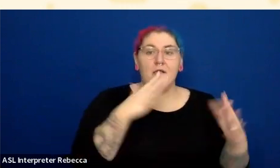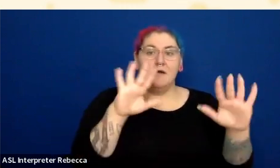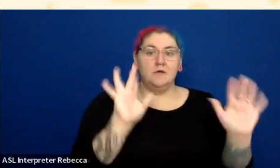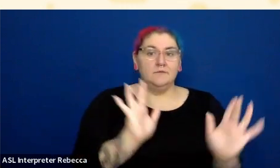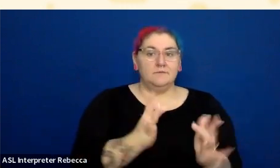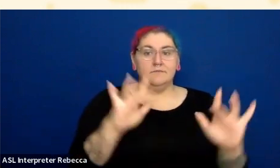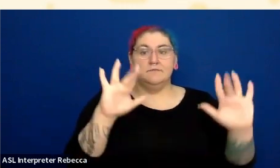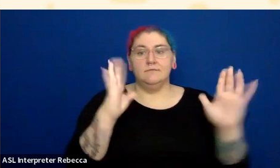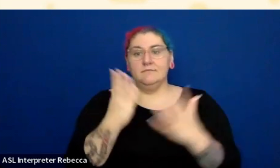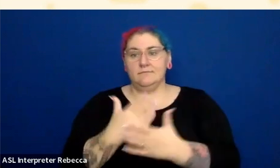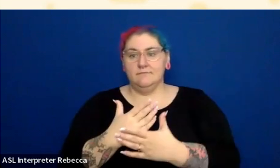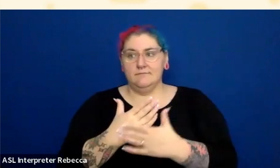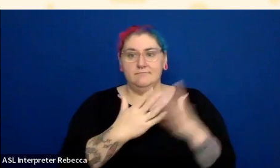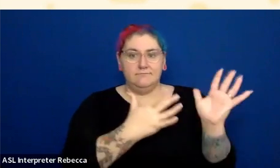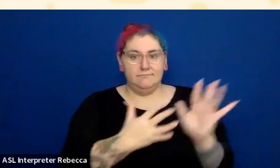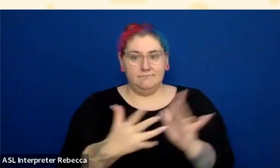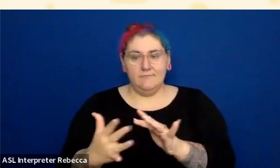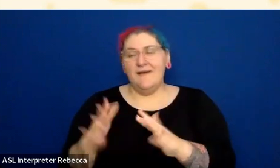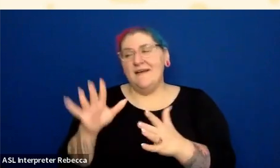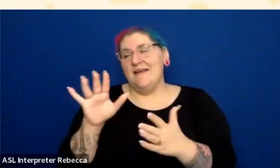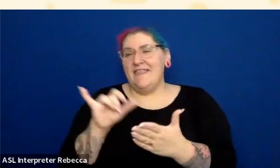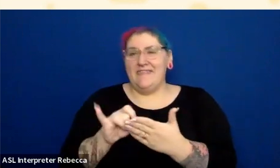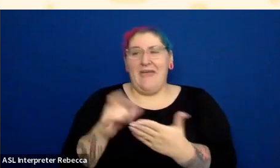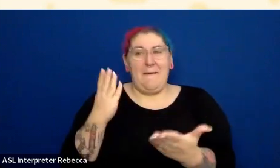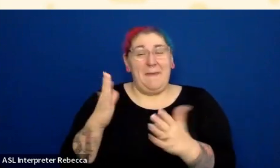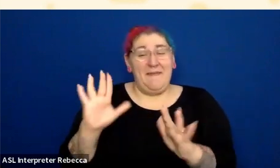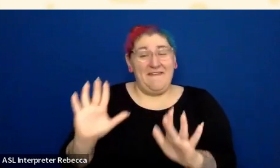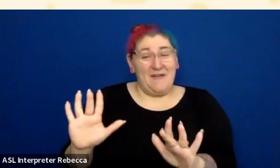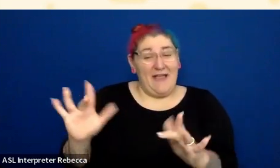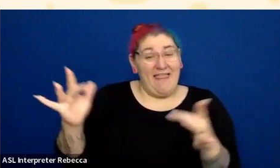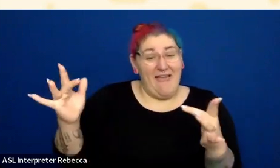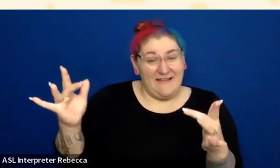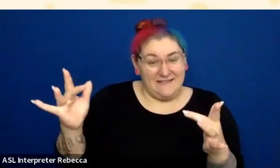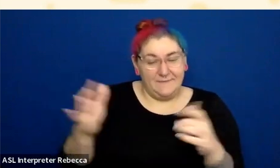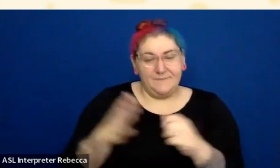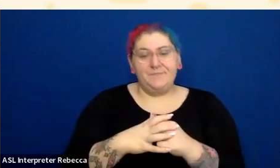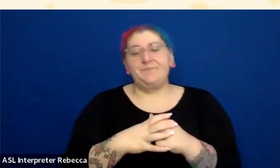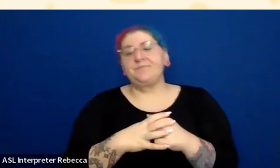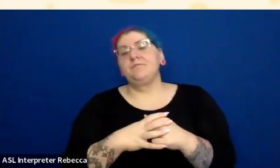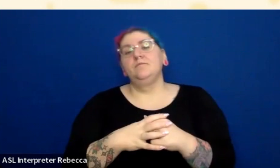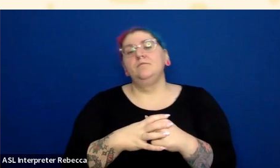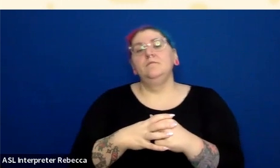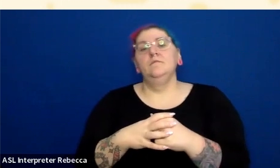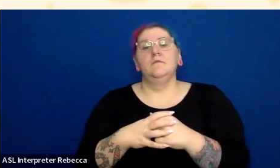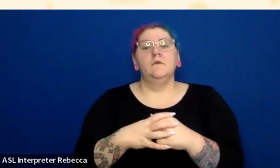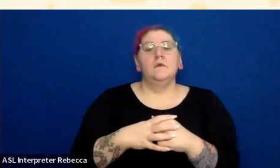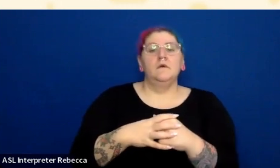that will help set up a theme so that all the colors will work in any state use at the beginning? Absolutely. I think having color palettes,